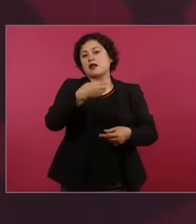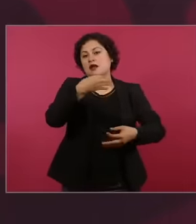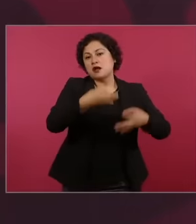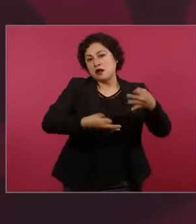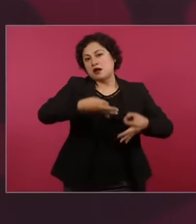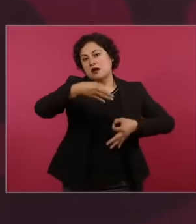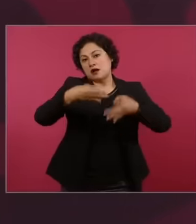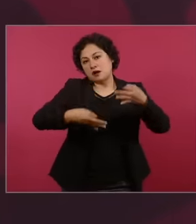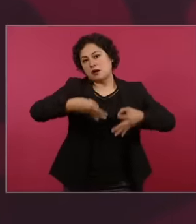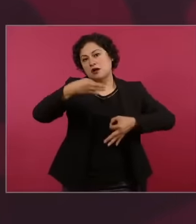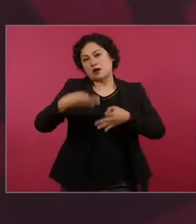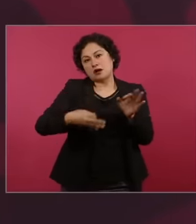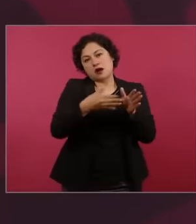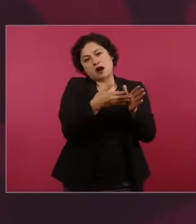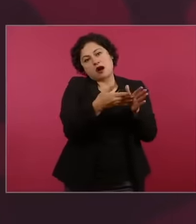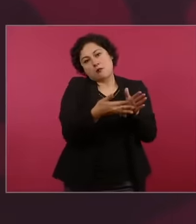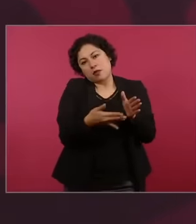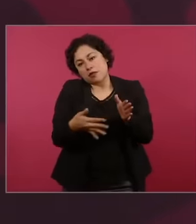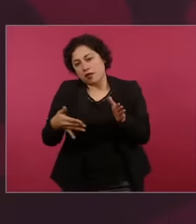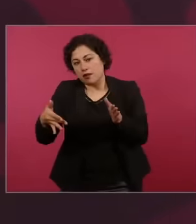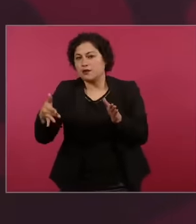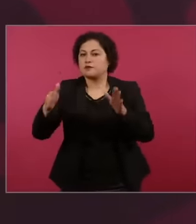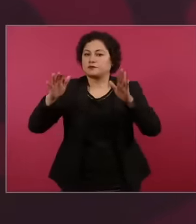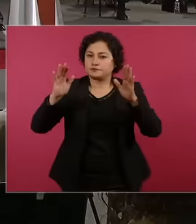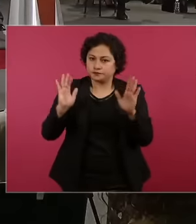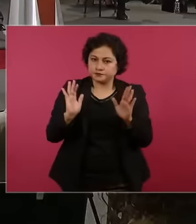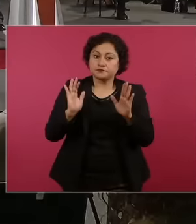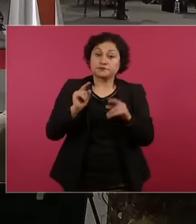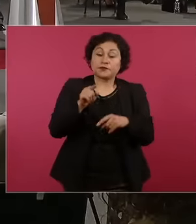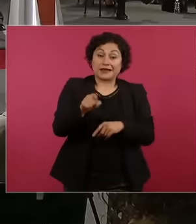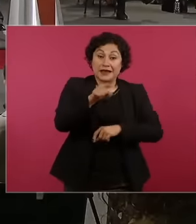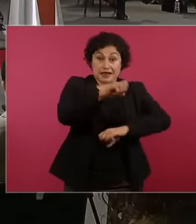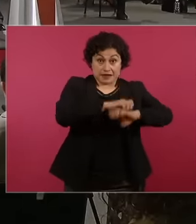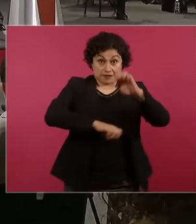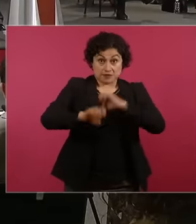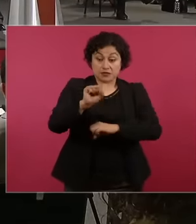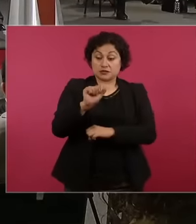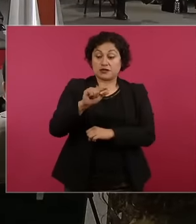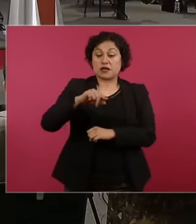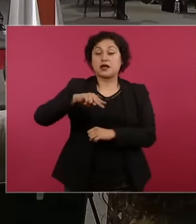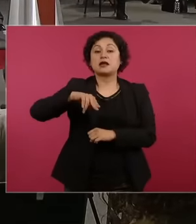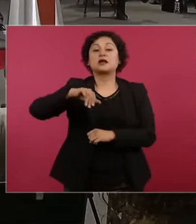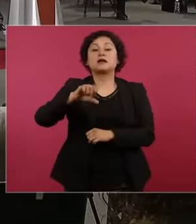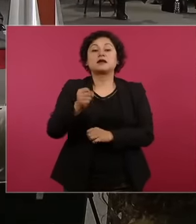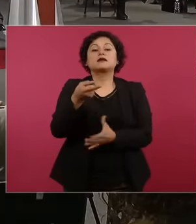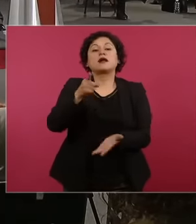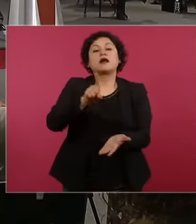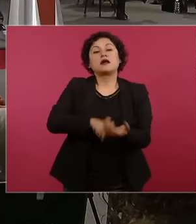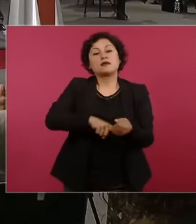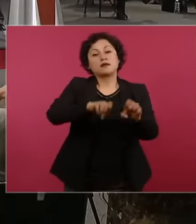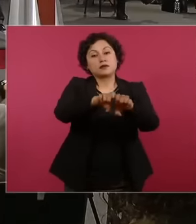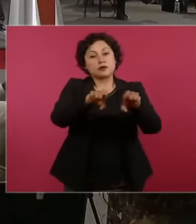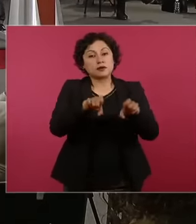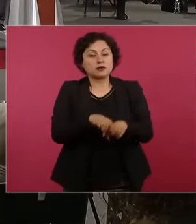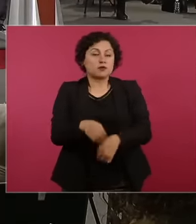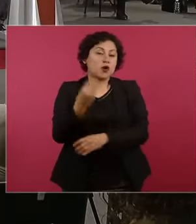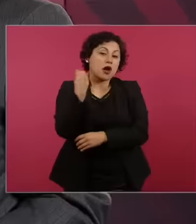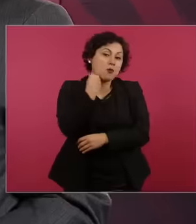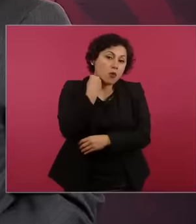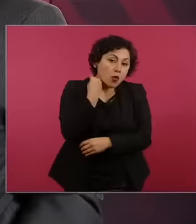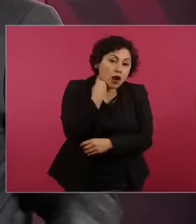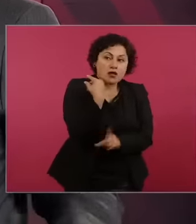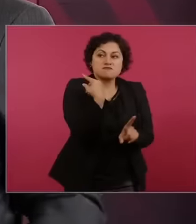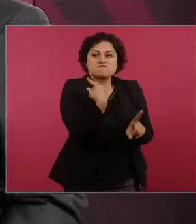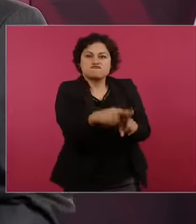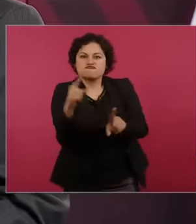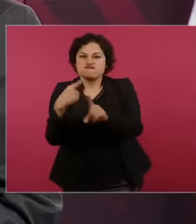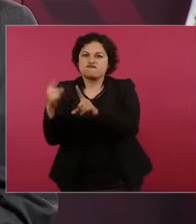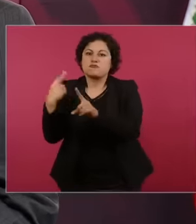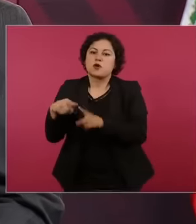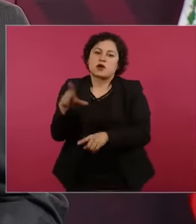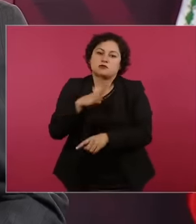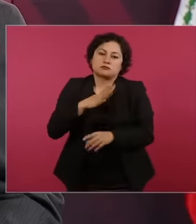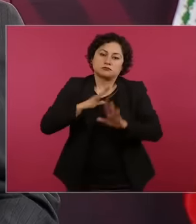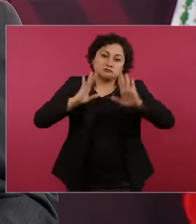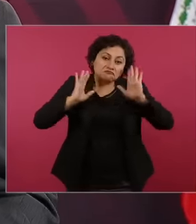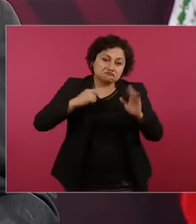and he has teams of lawyers, law firms, I imagine that